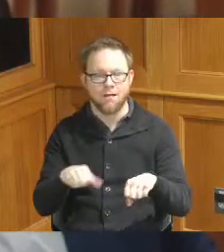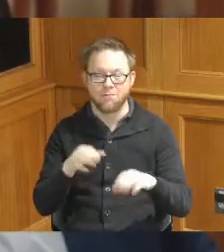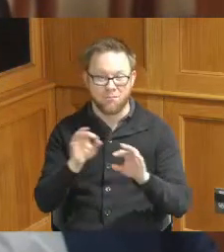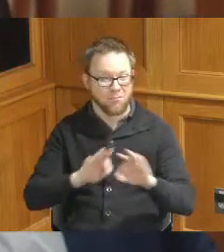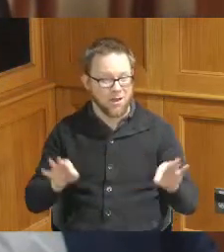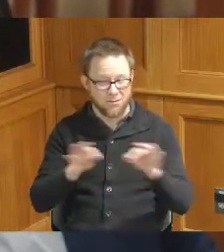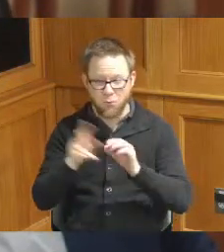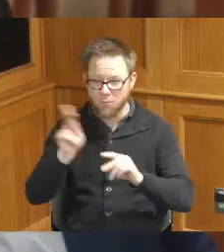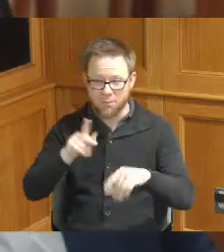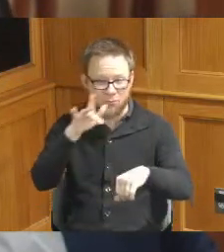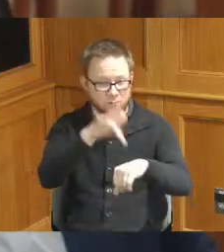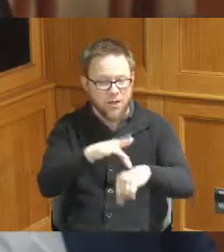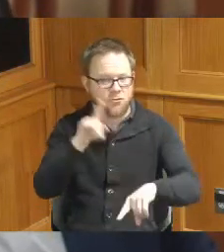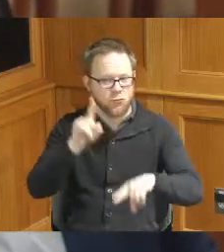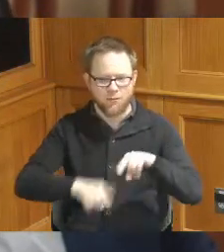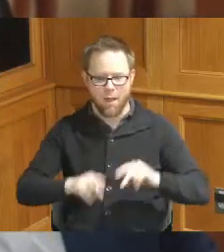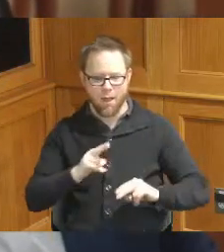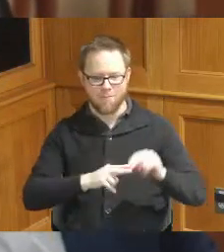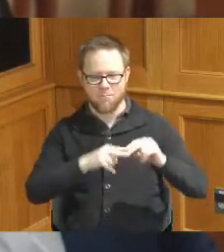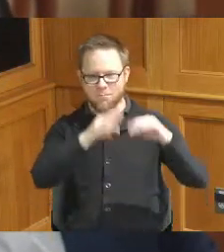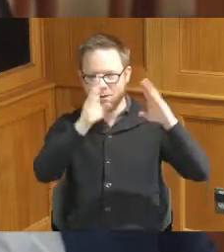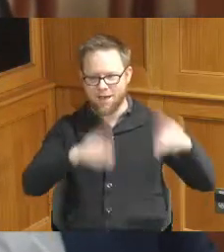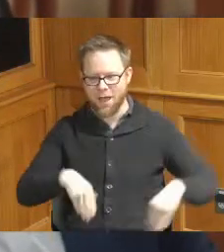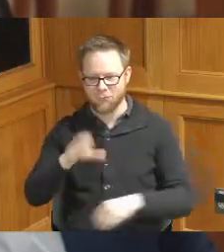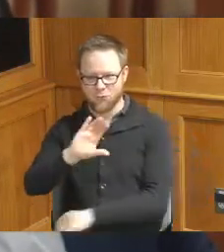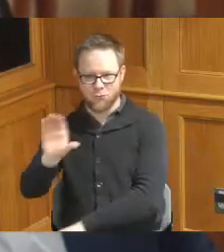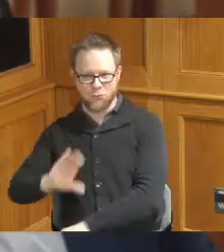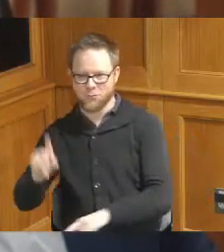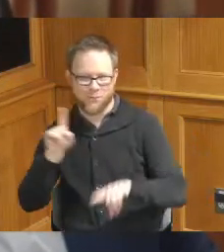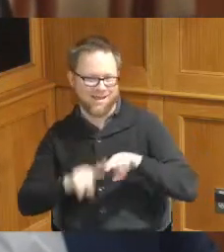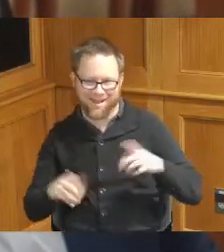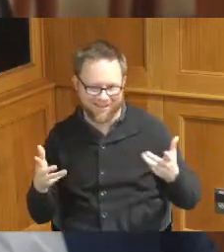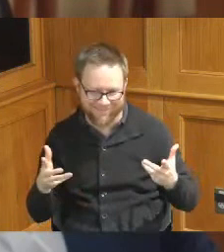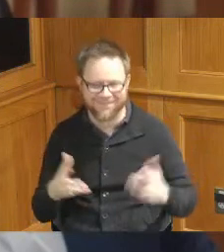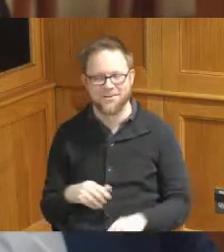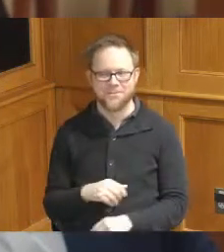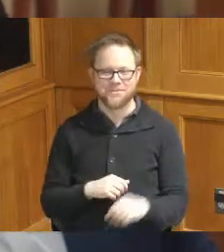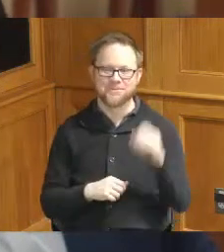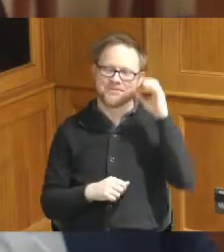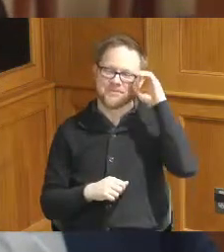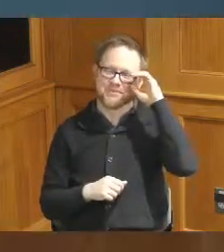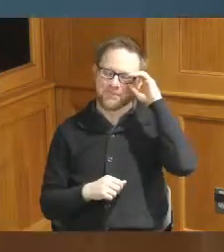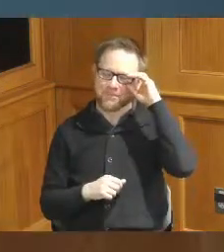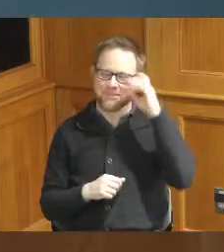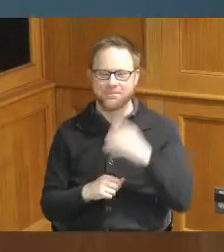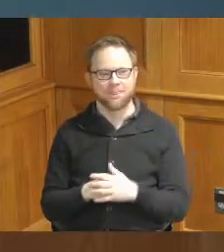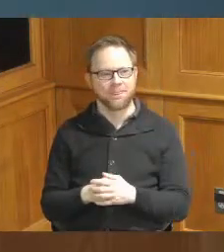because you can't make houses virtually yeah no I appreciate that and then Holly what makes